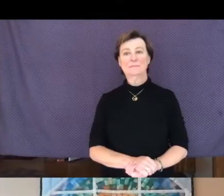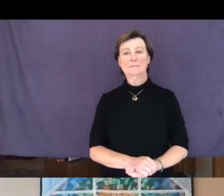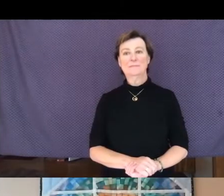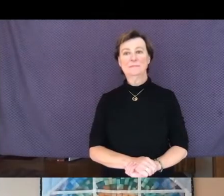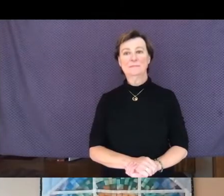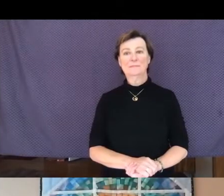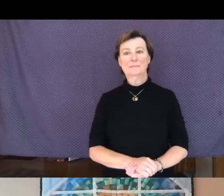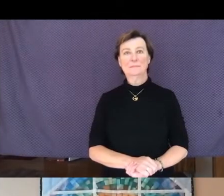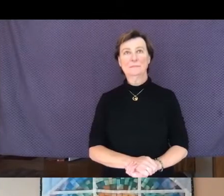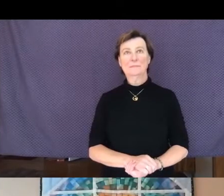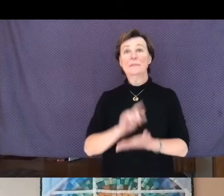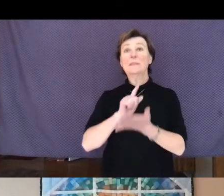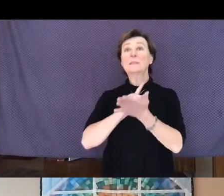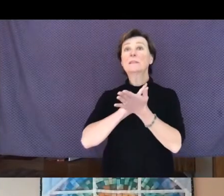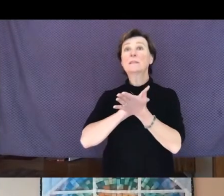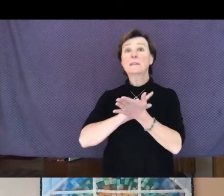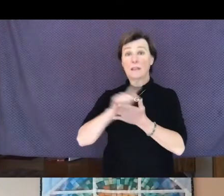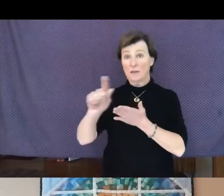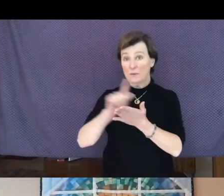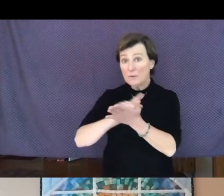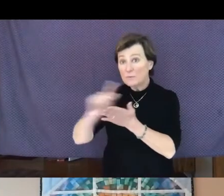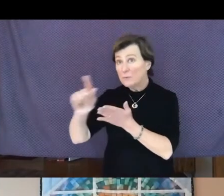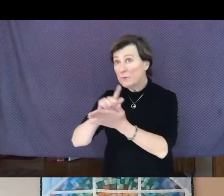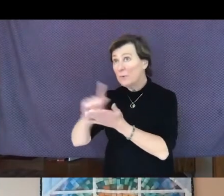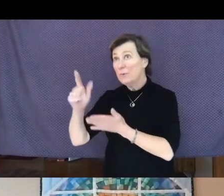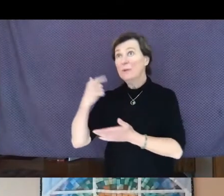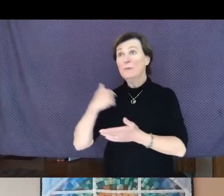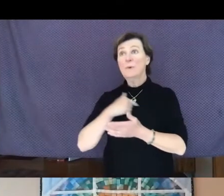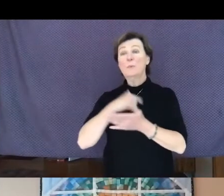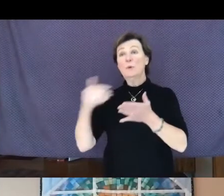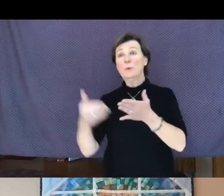Each week, we renew our commitment to each other,